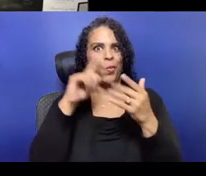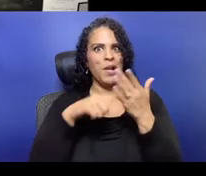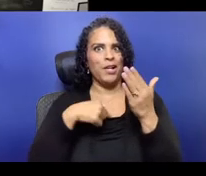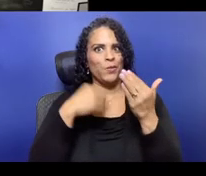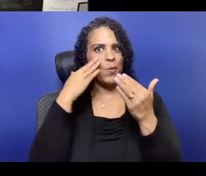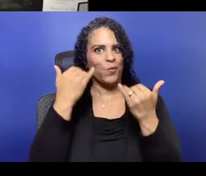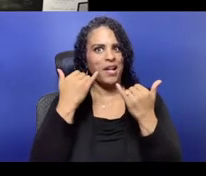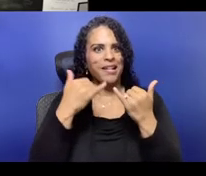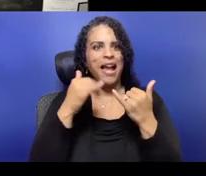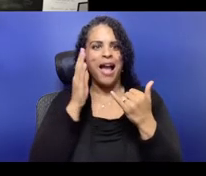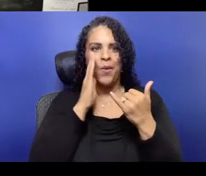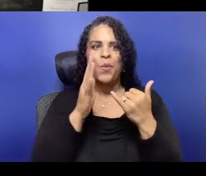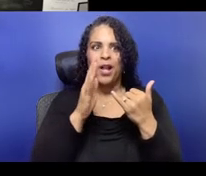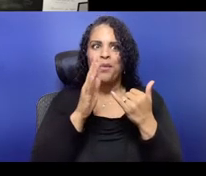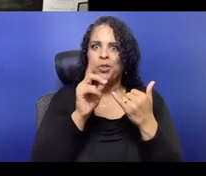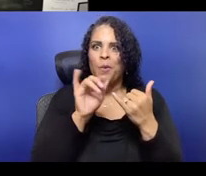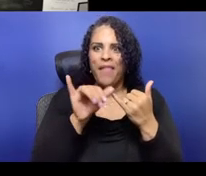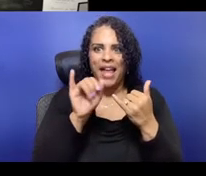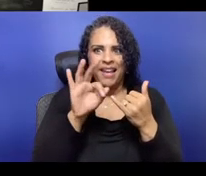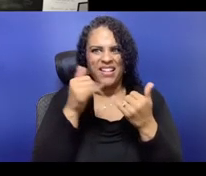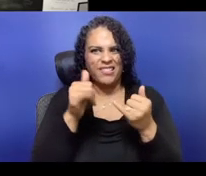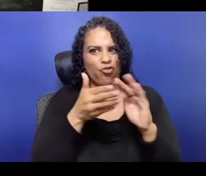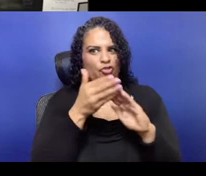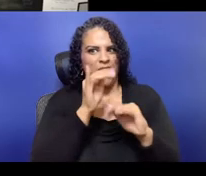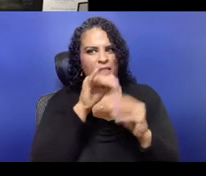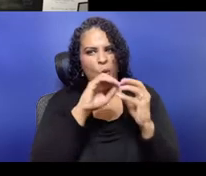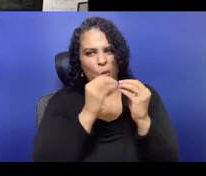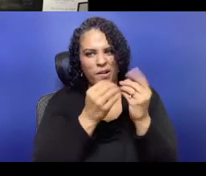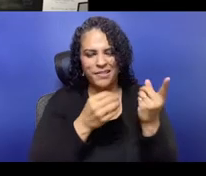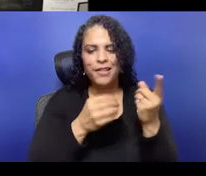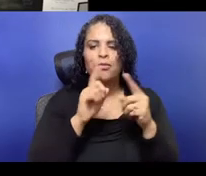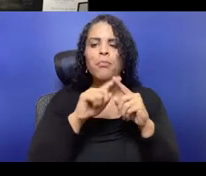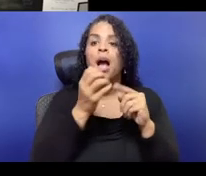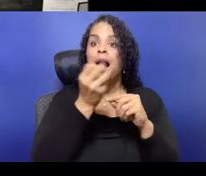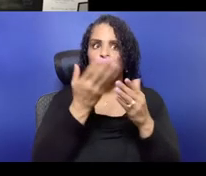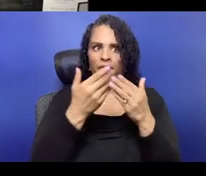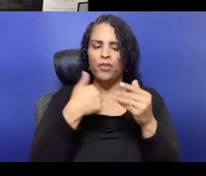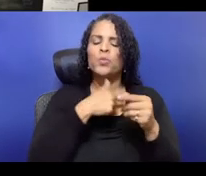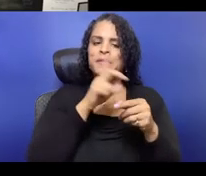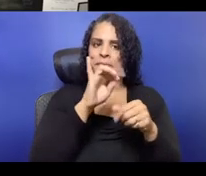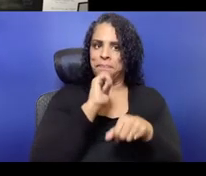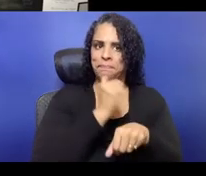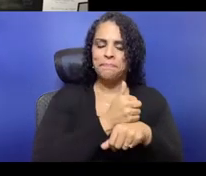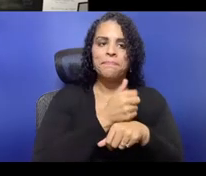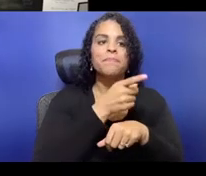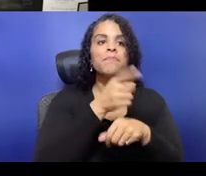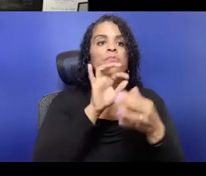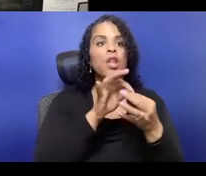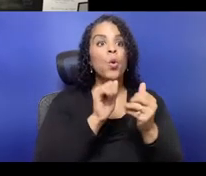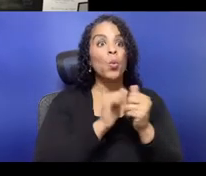you know, you wouldn't necessarily think of something that has to do with content of representation financially, but that's how all of this works.